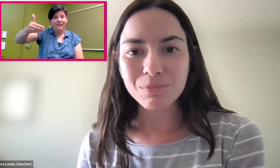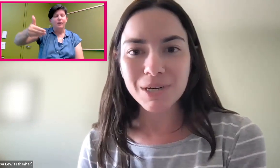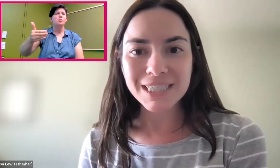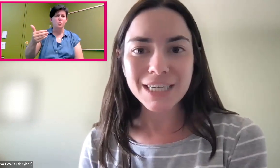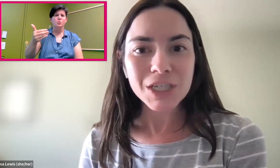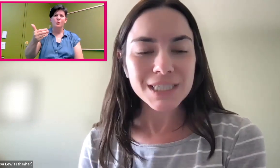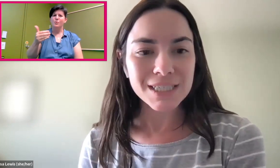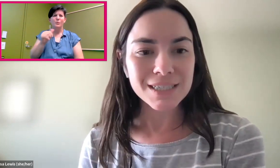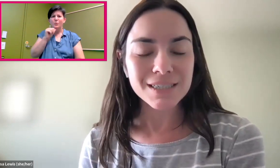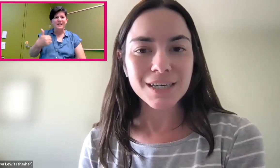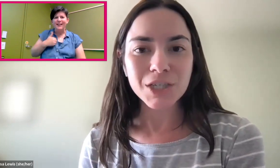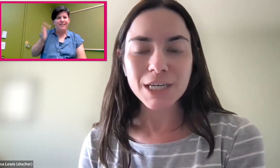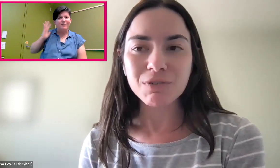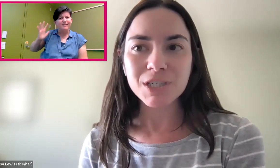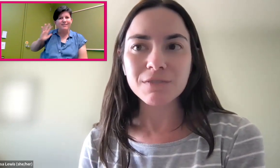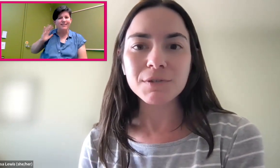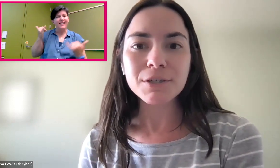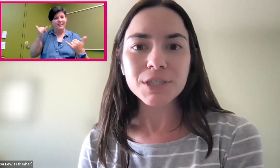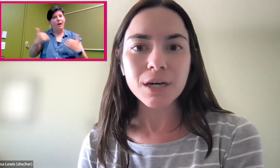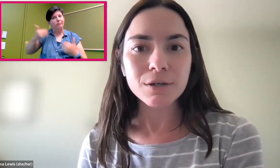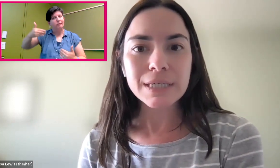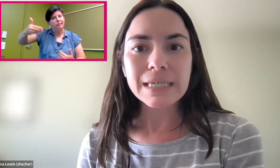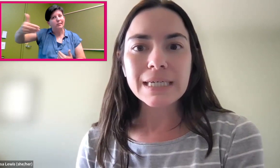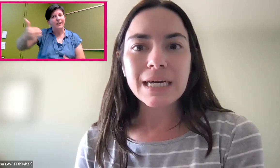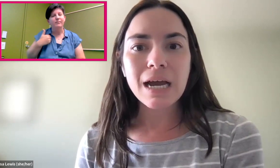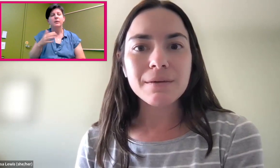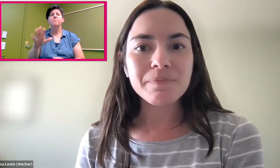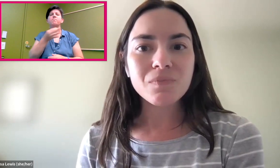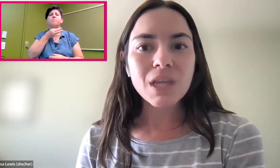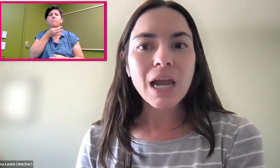and presentations is a change from just a few years ago.